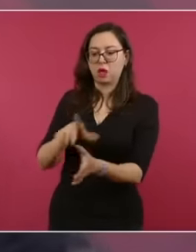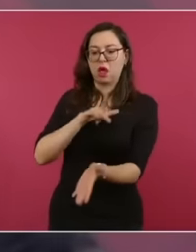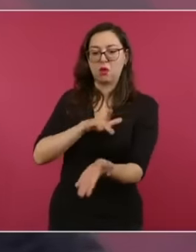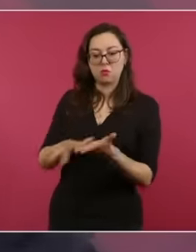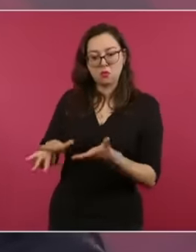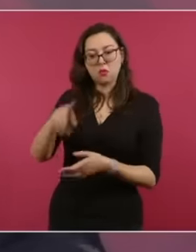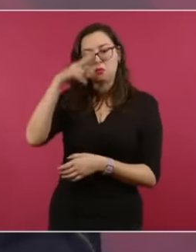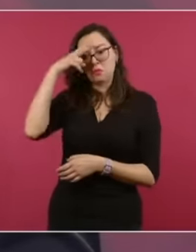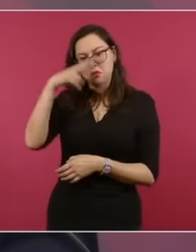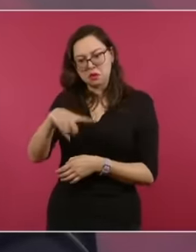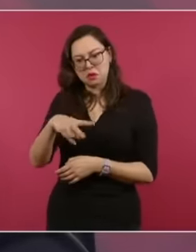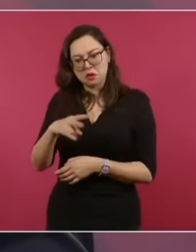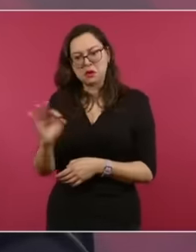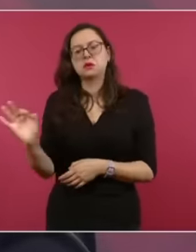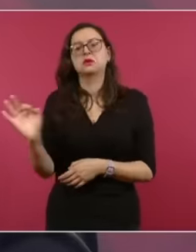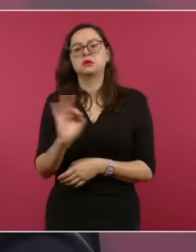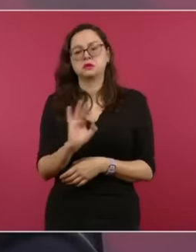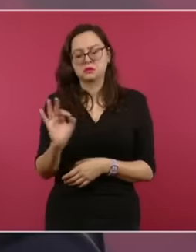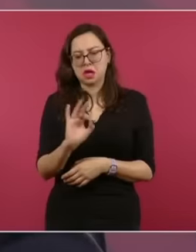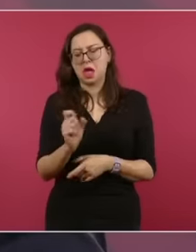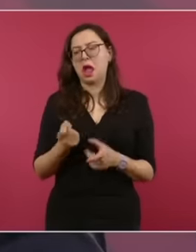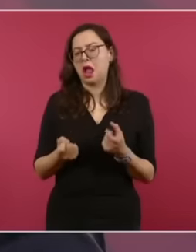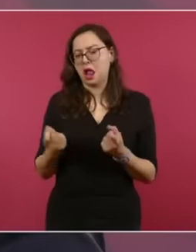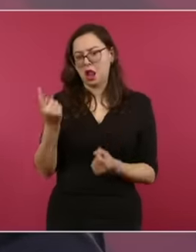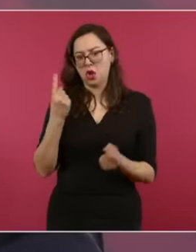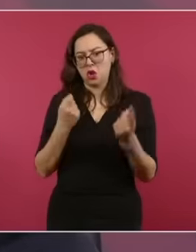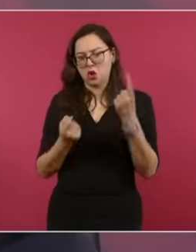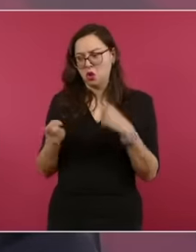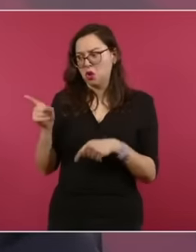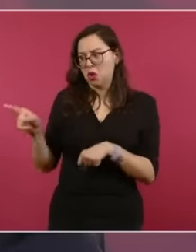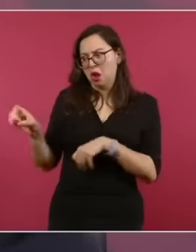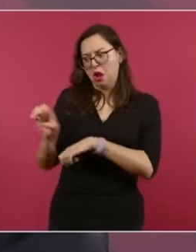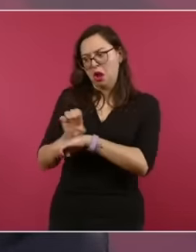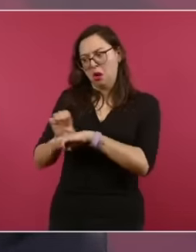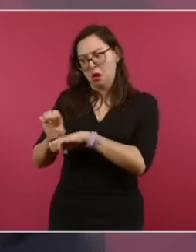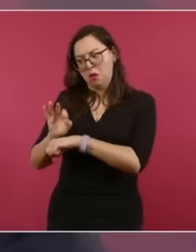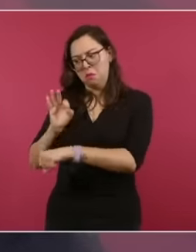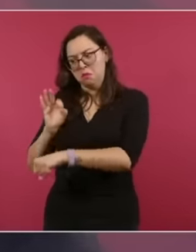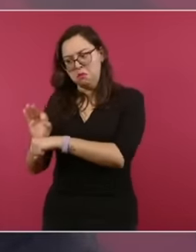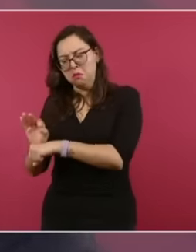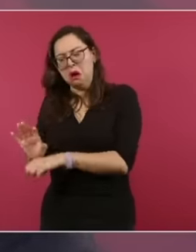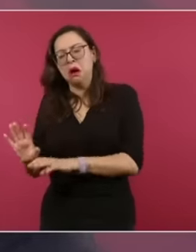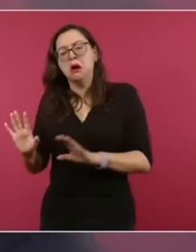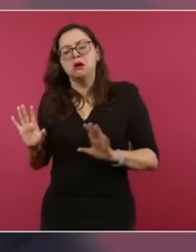those who support Ecuador's arguments, but we are sure that almost all states